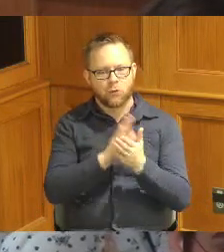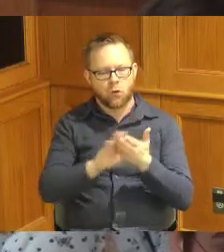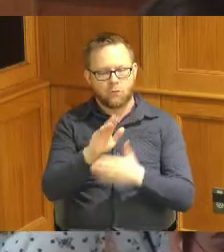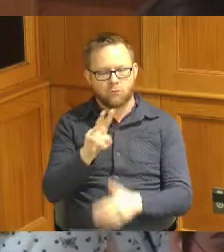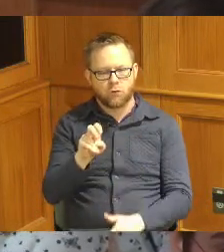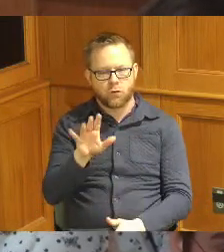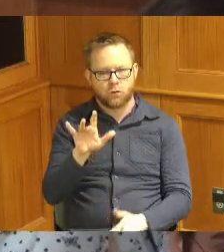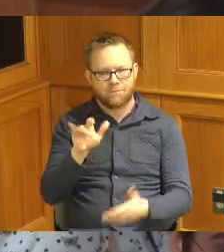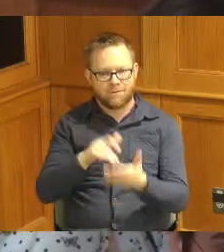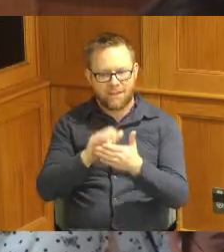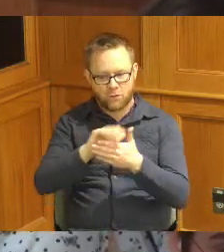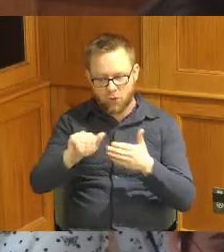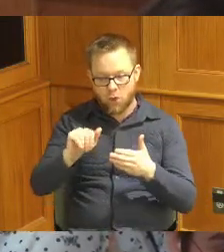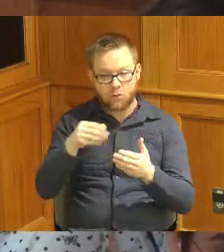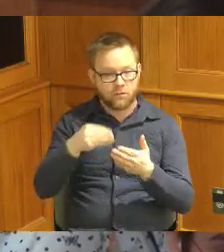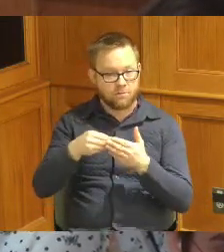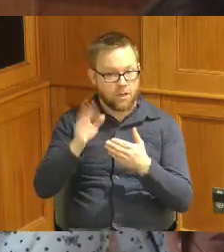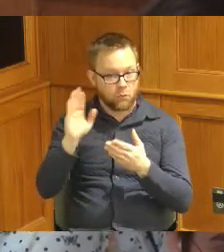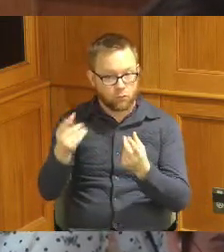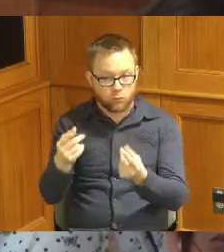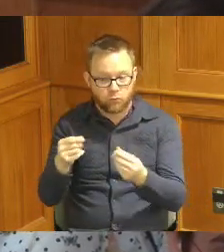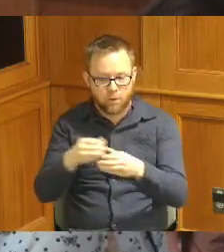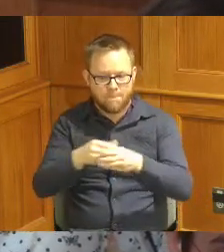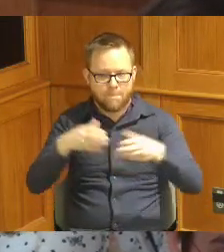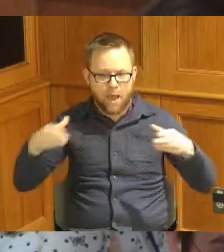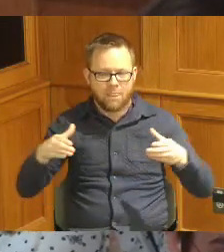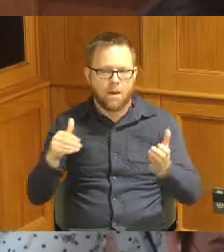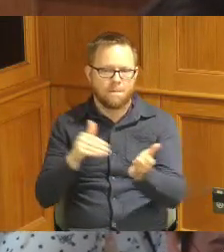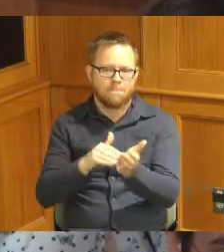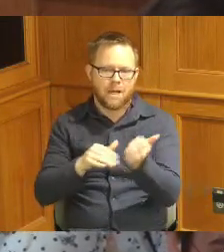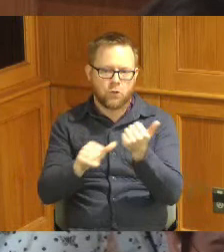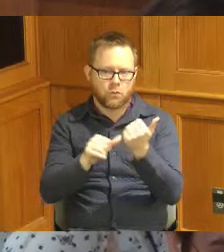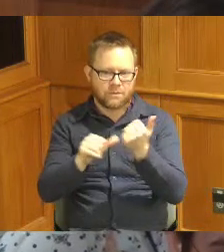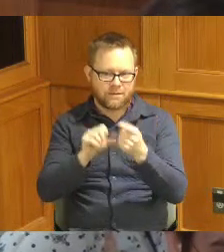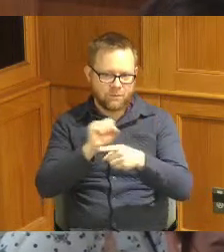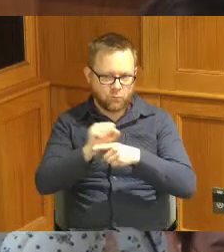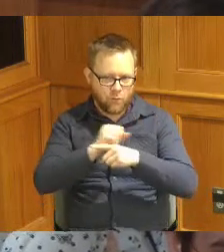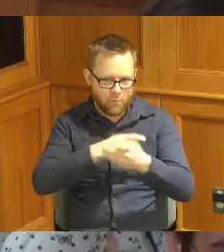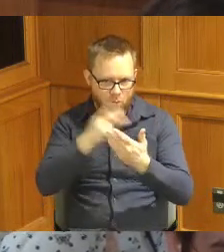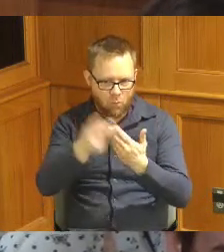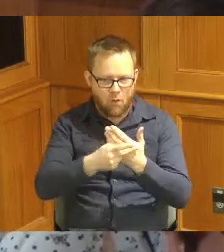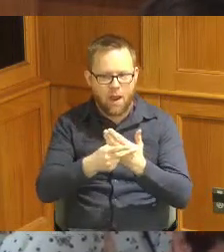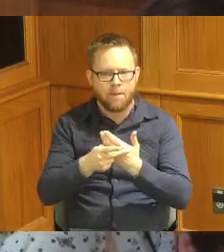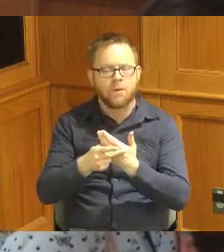utilize funds to expand their medical assistant apprenticeship program and serve up to 60 students